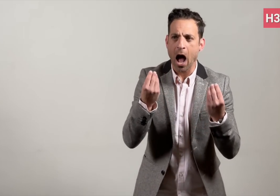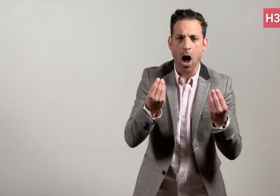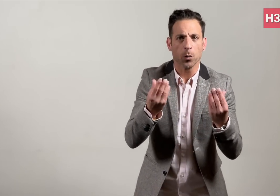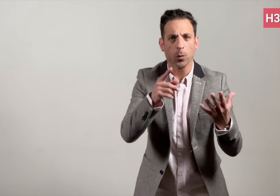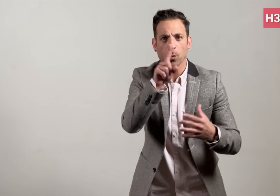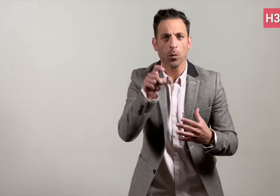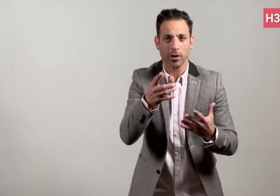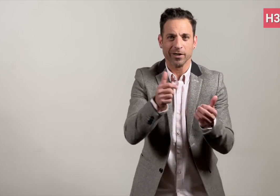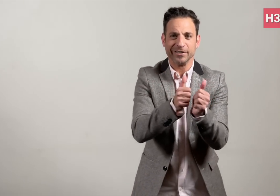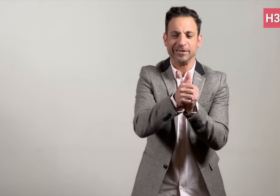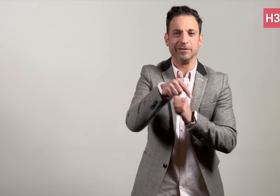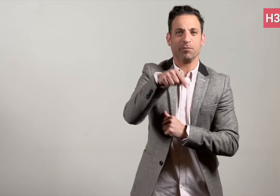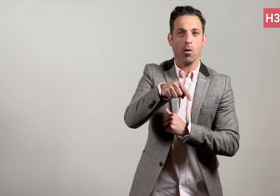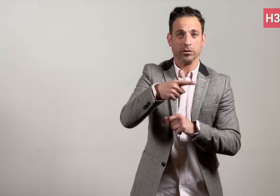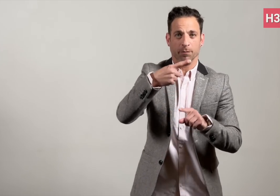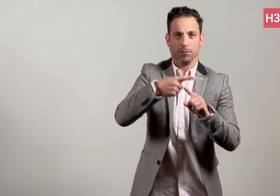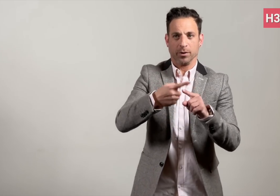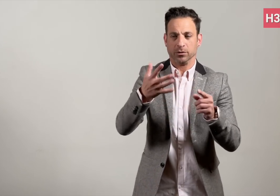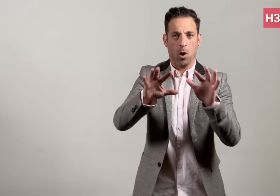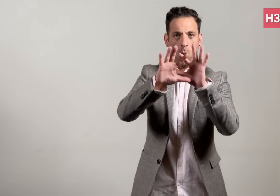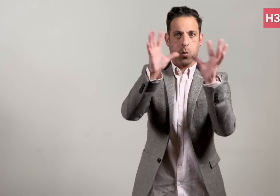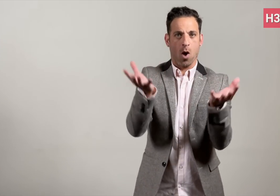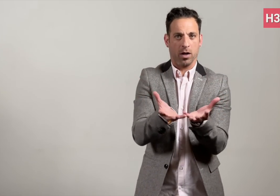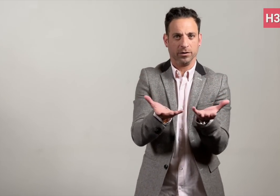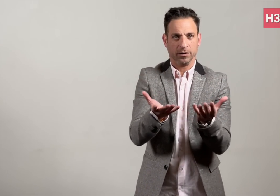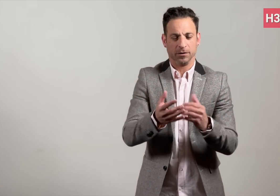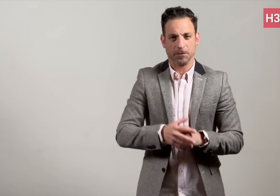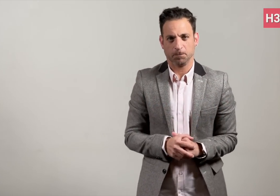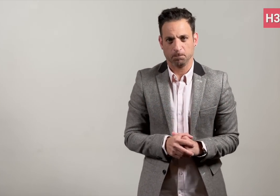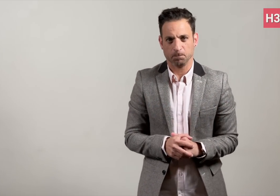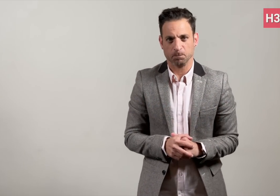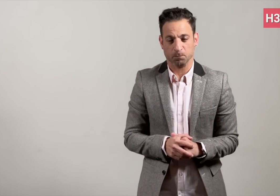and contributions to world peace through sports.